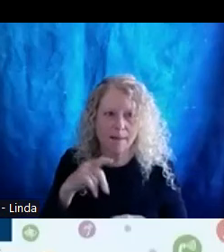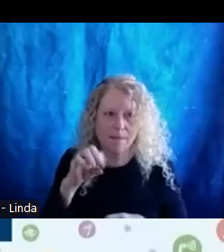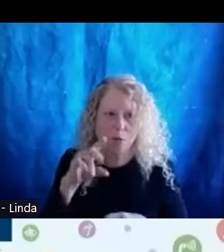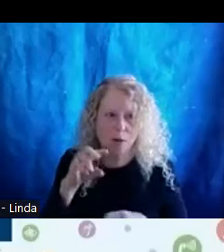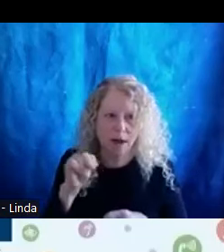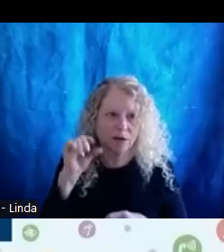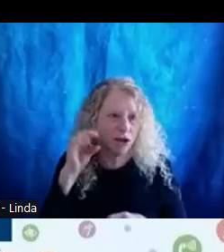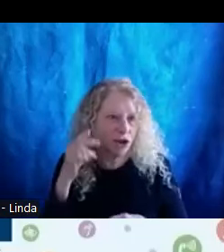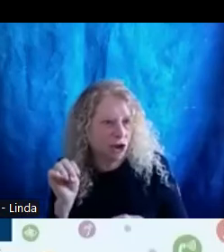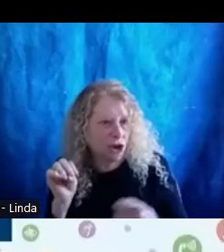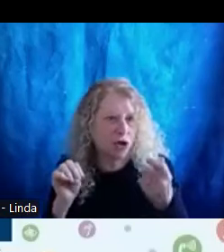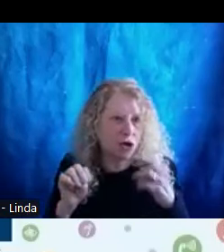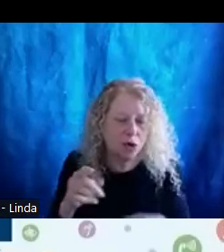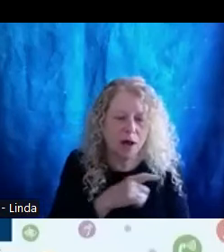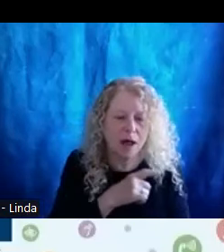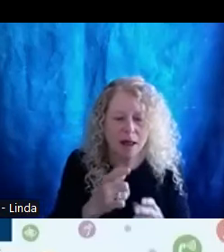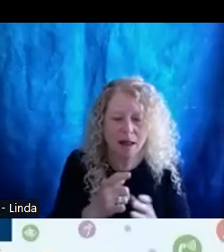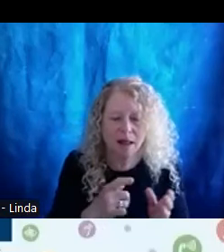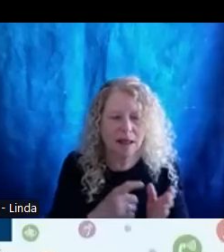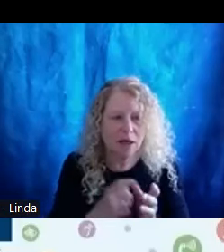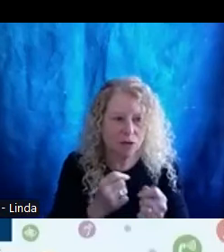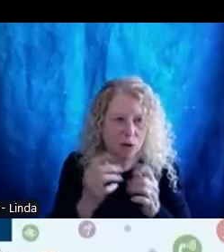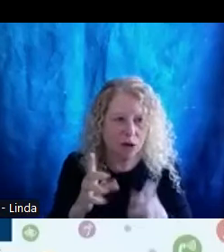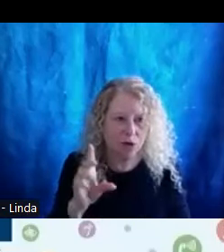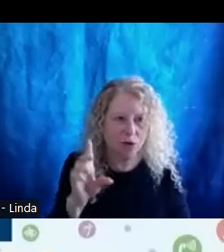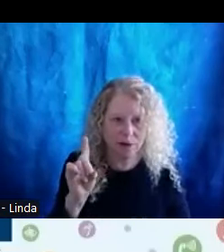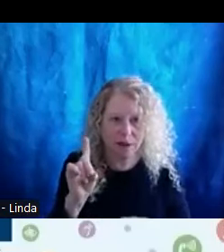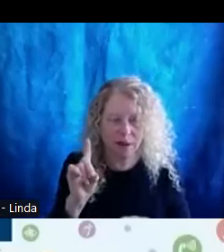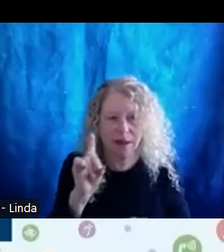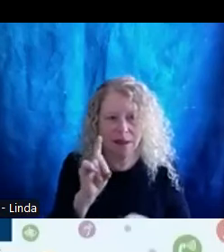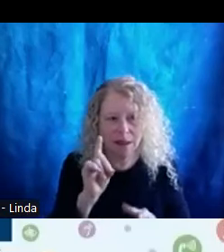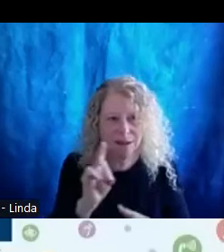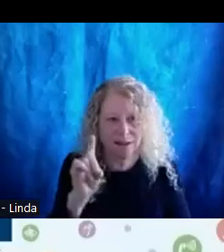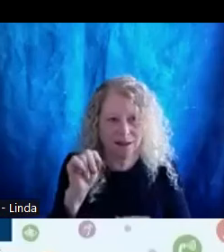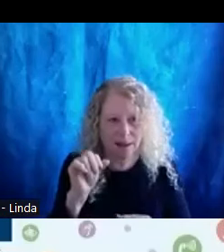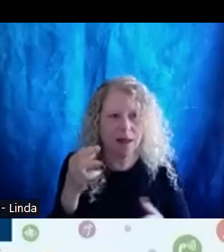at Disability Rights Oregon. I'm also a proud queer person and person with a disability.